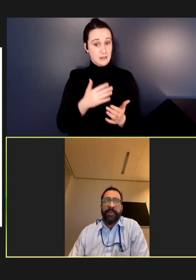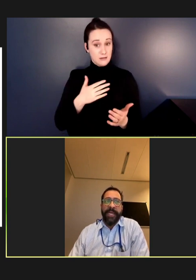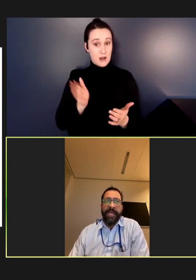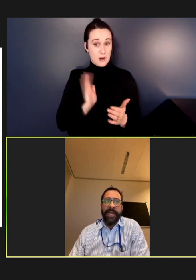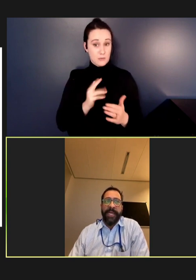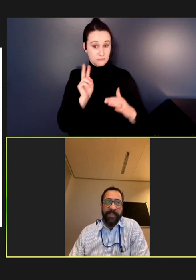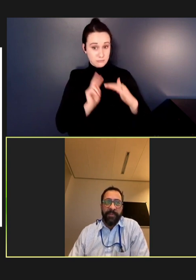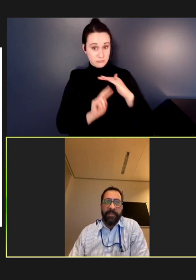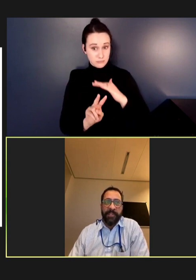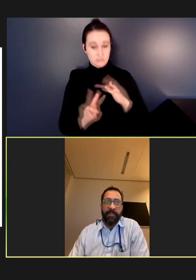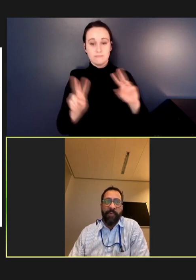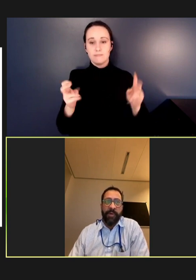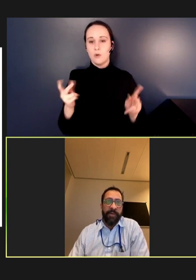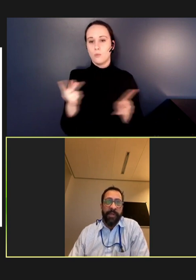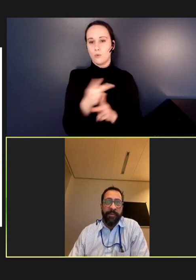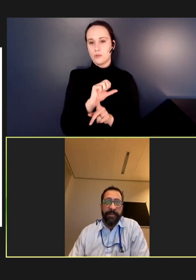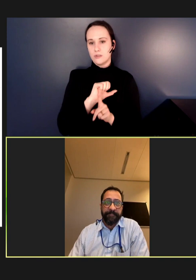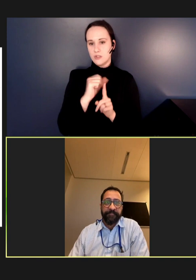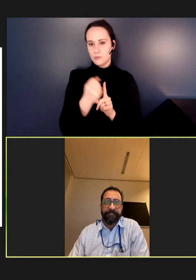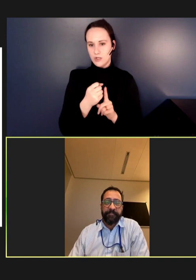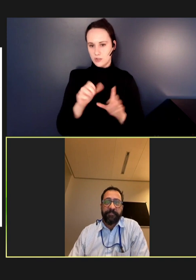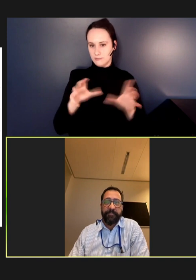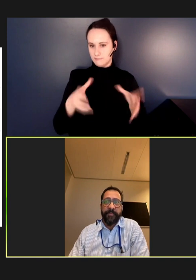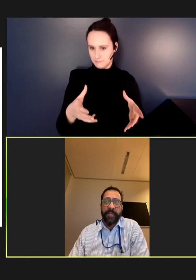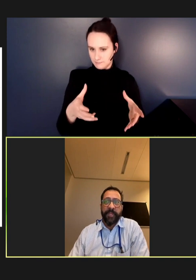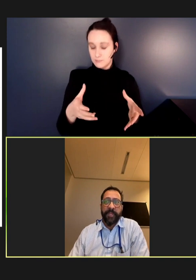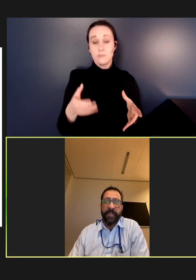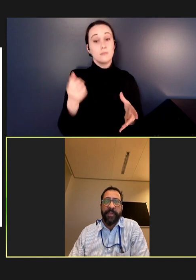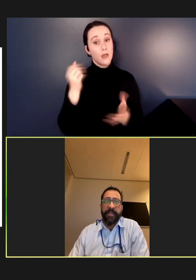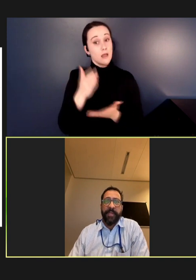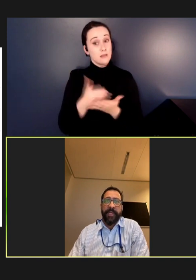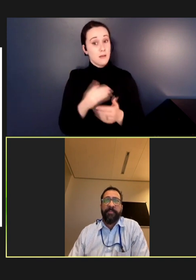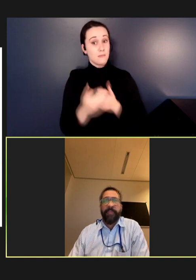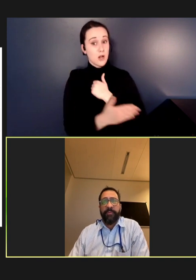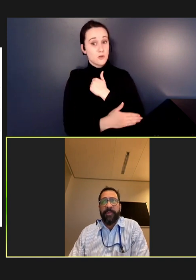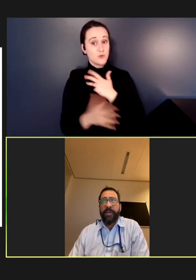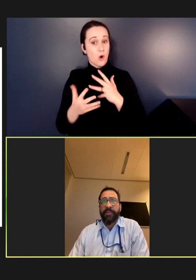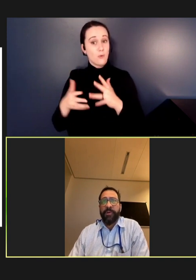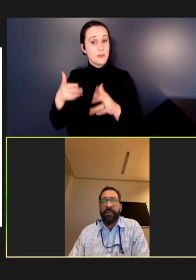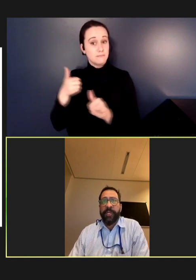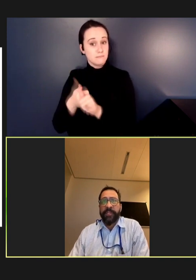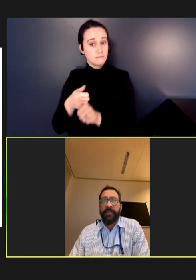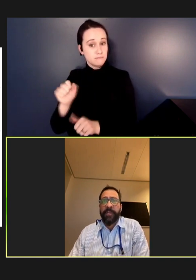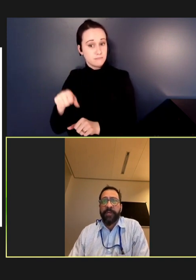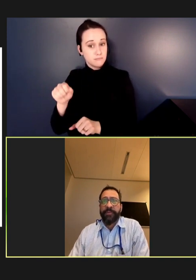the gap has been filled in some way or another. But we also know that in some of the countries,